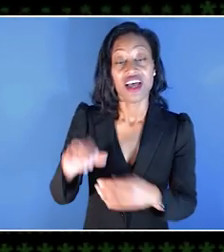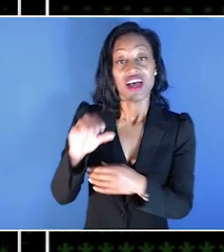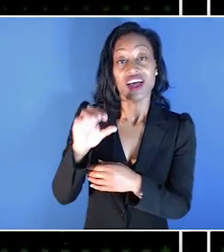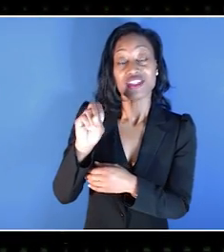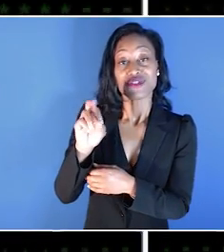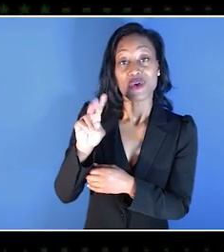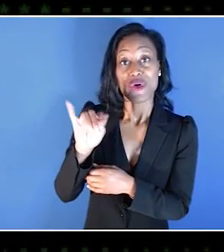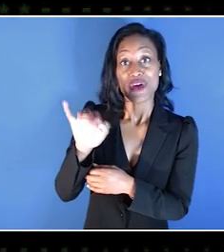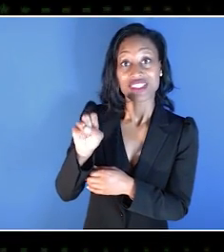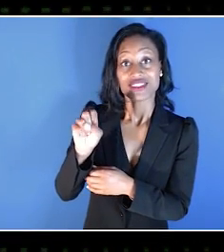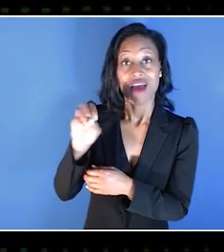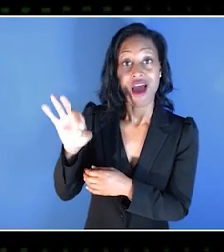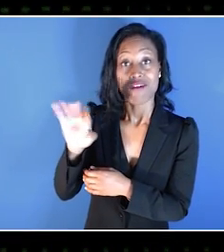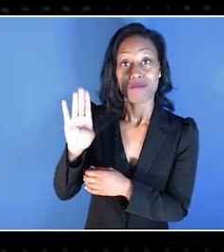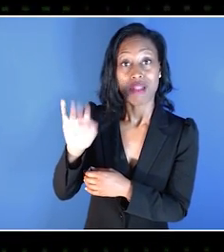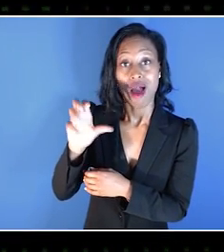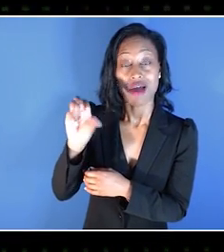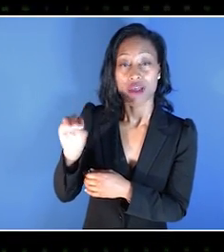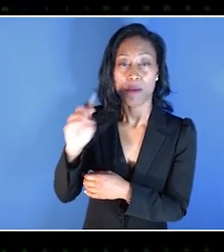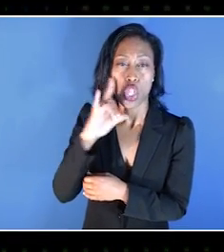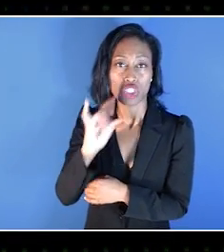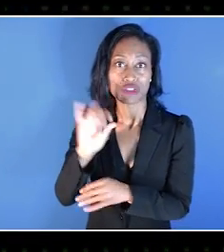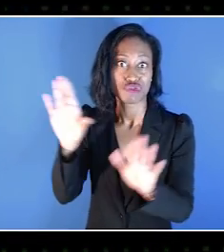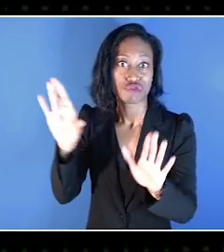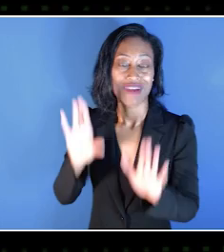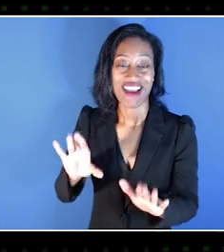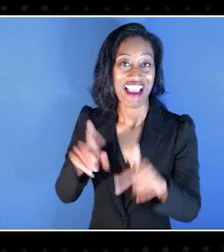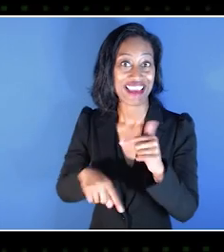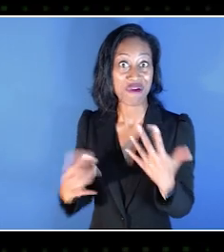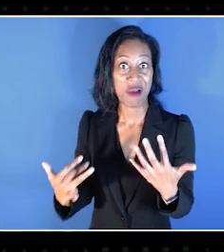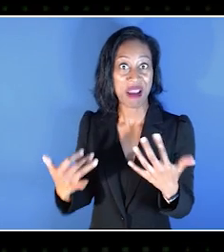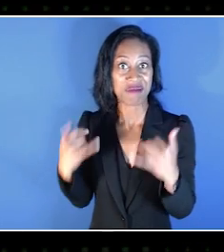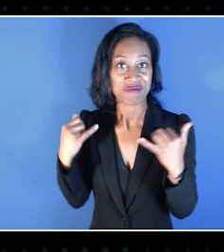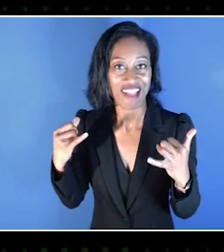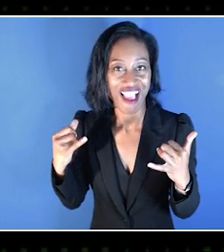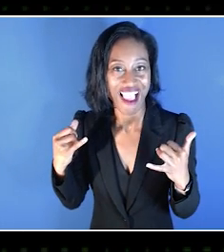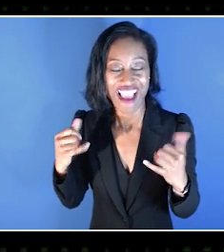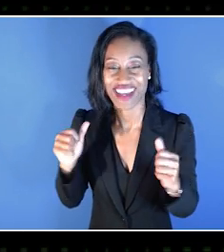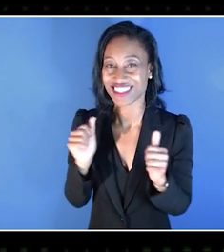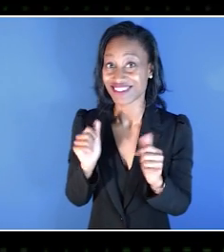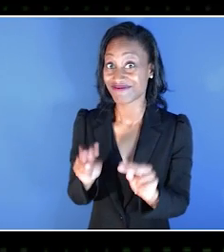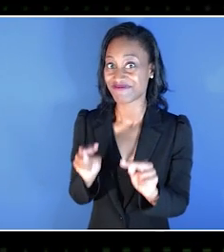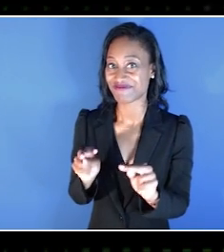Stories of Blossom looks great, and I can't wait to play it. It's actually great to know that Soft Leaf Studios